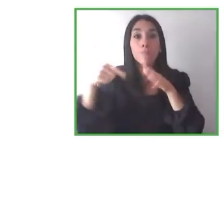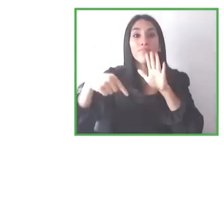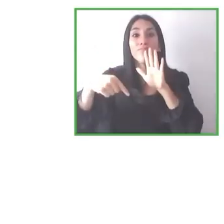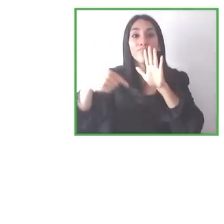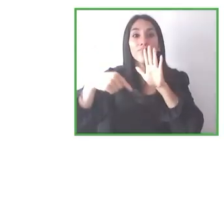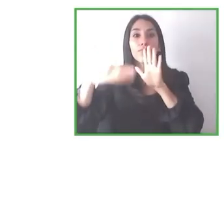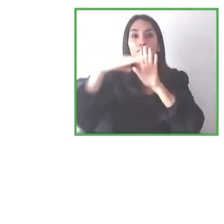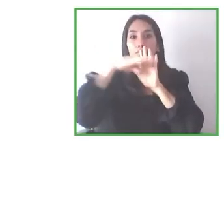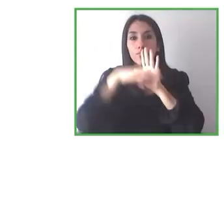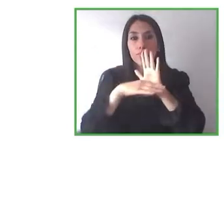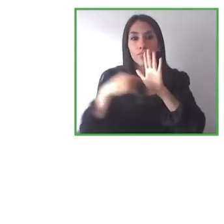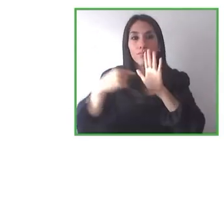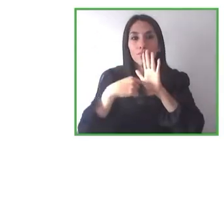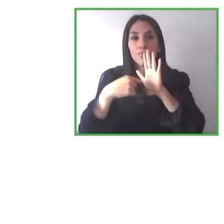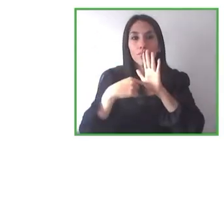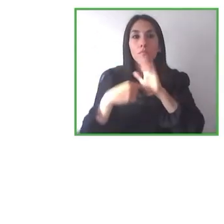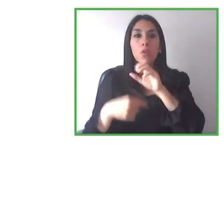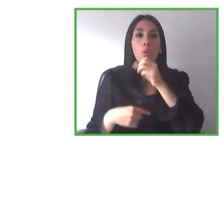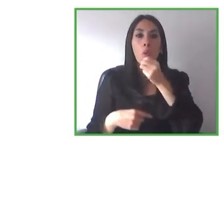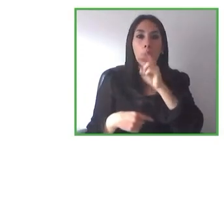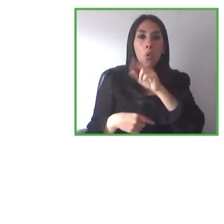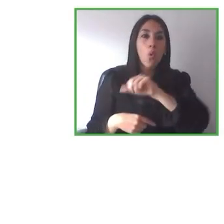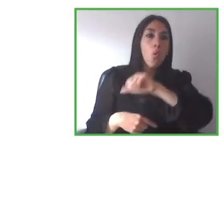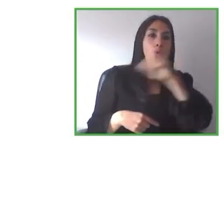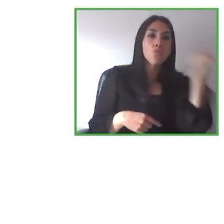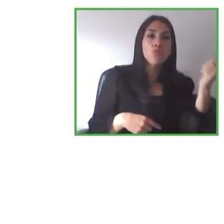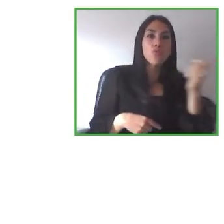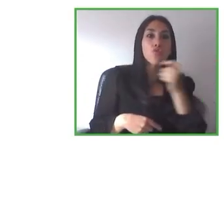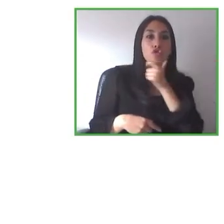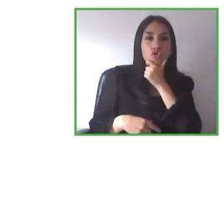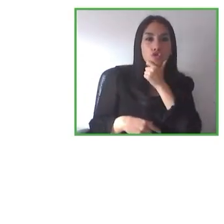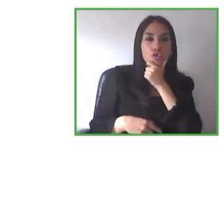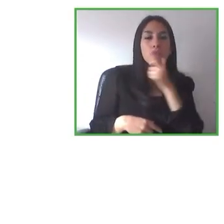when for the Paralympic Games, they had an accessible venue.